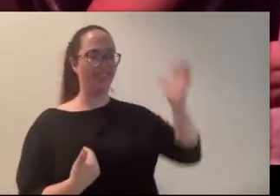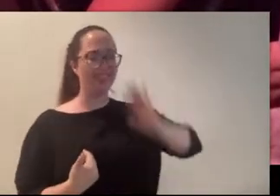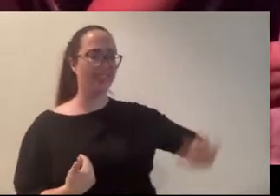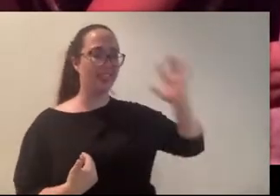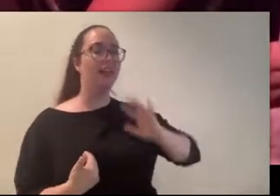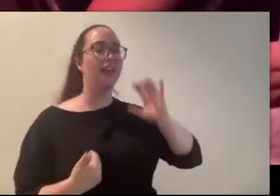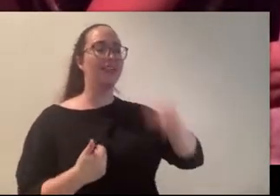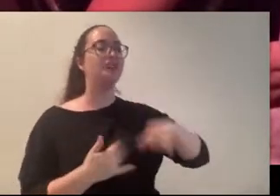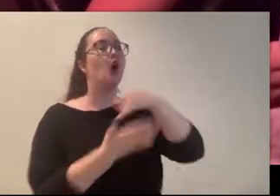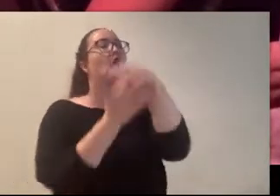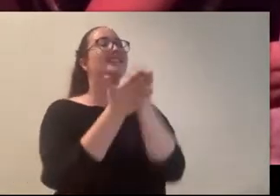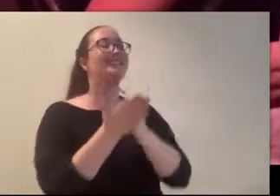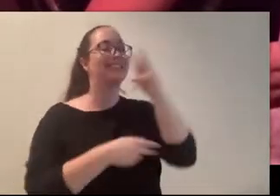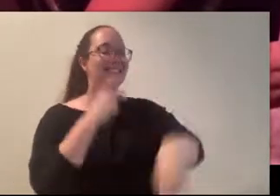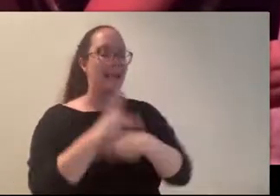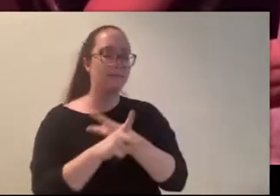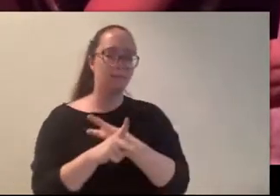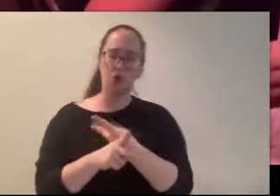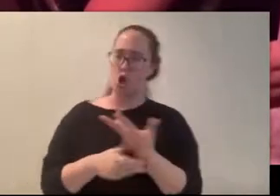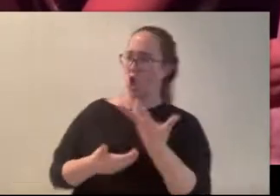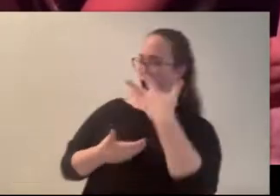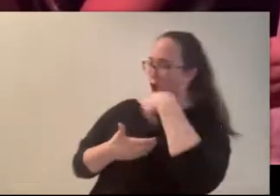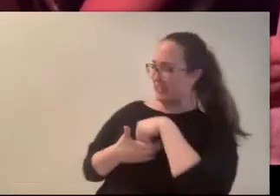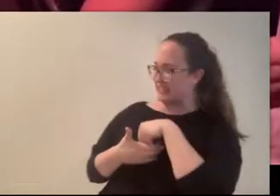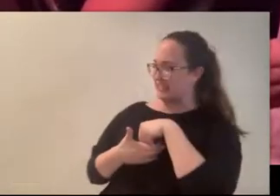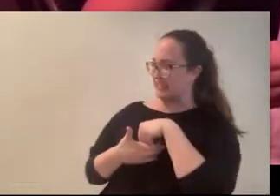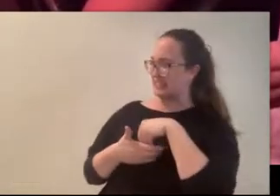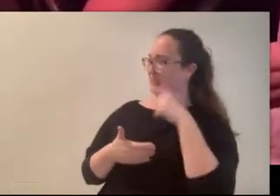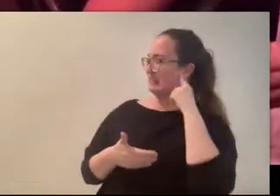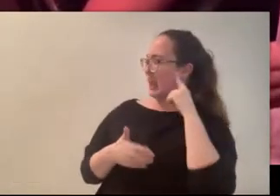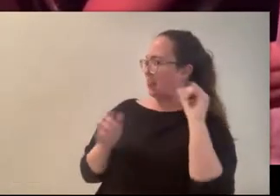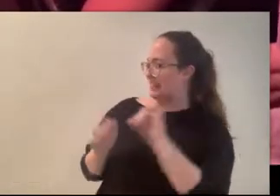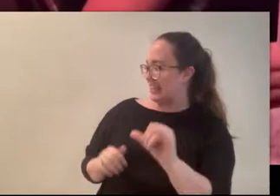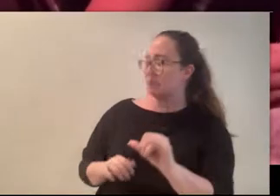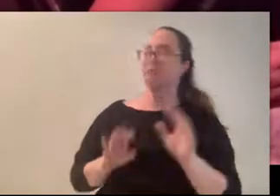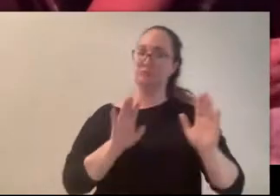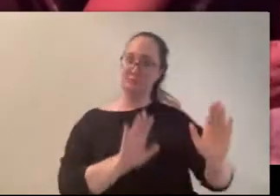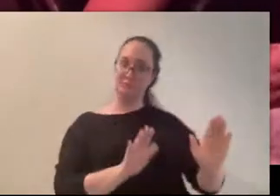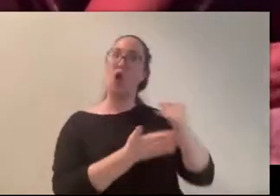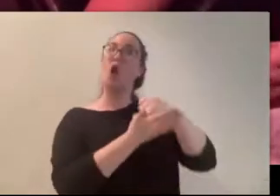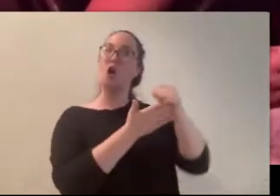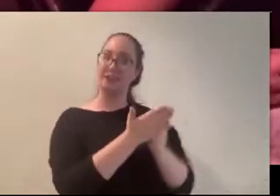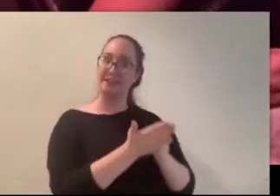the autistic? Or artistic? (Carly) Artistic type people that end up being a little more